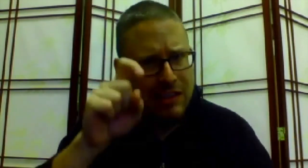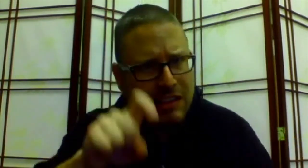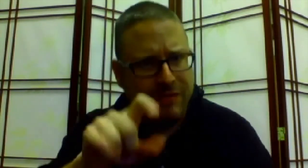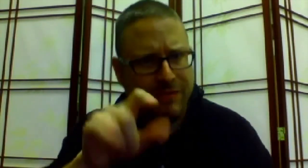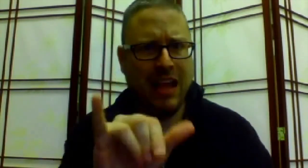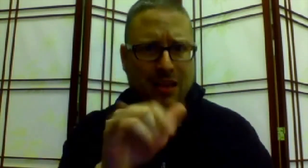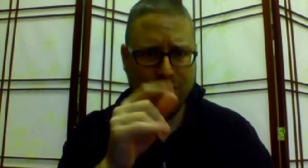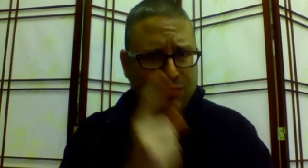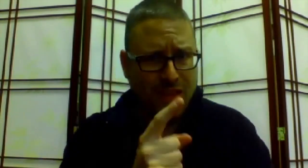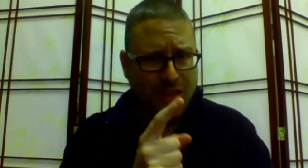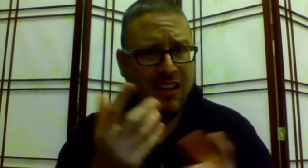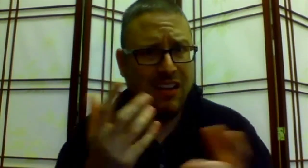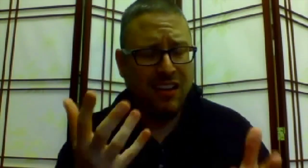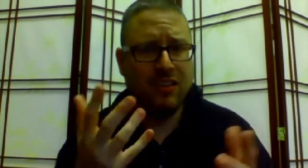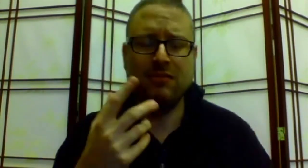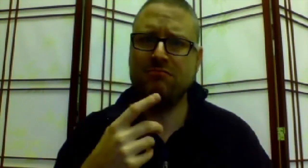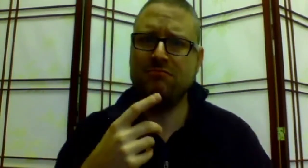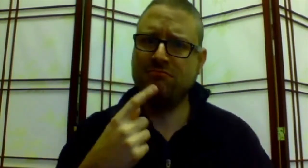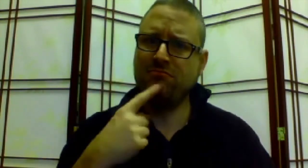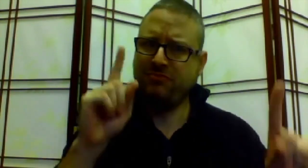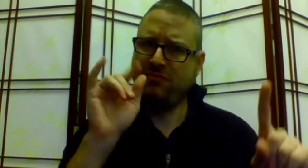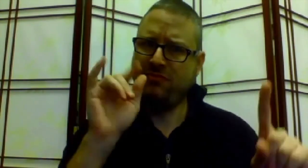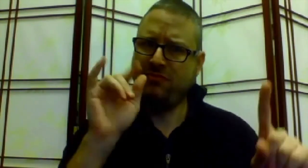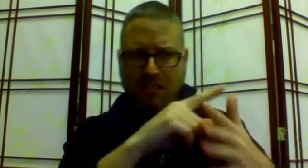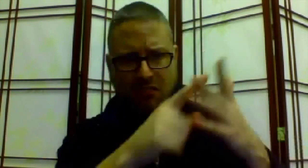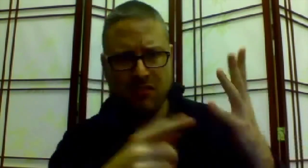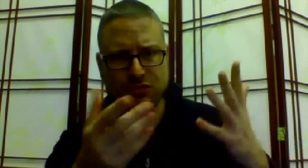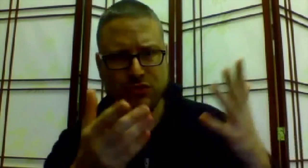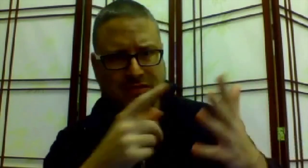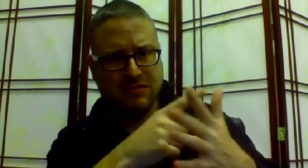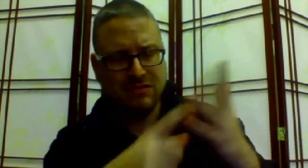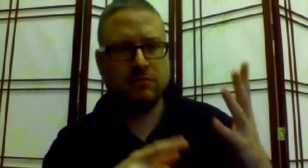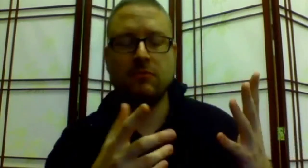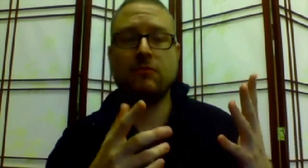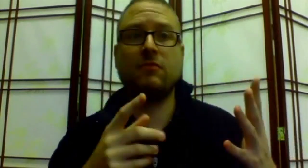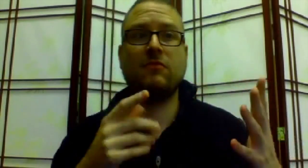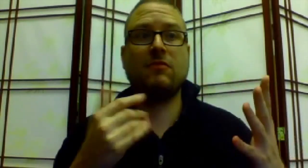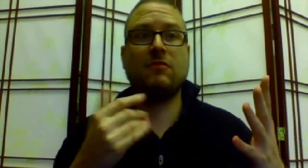with good services that we desperately need.